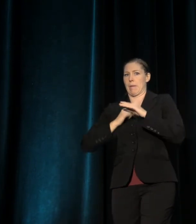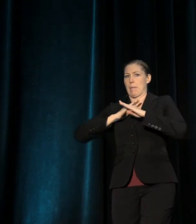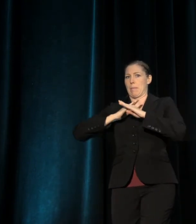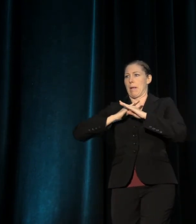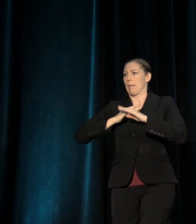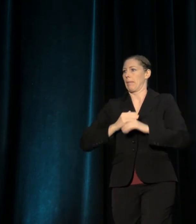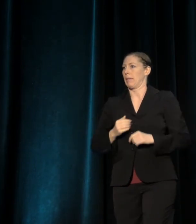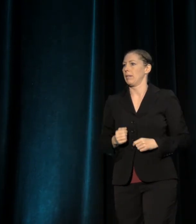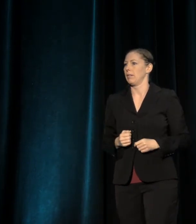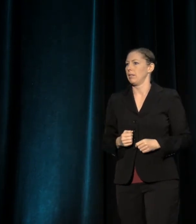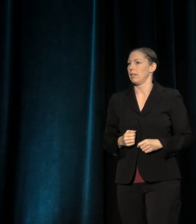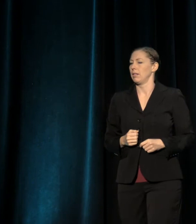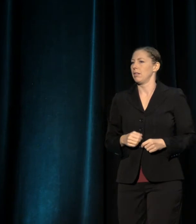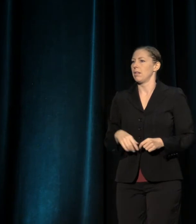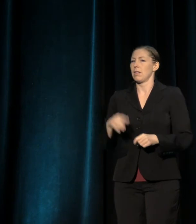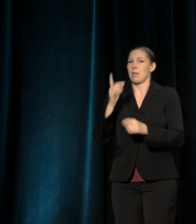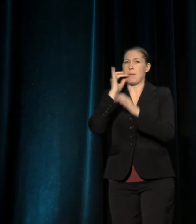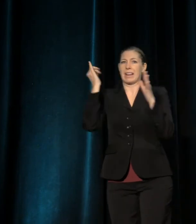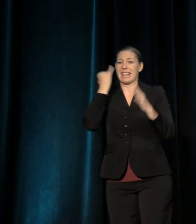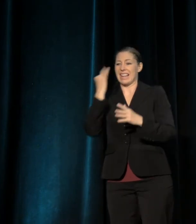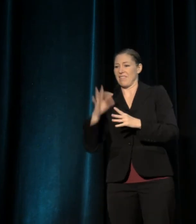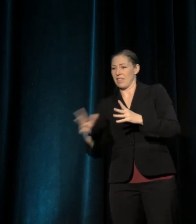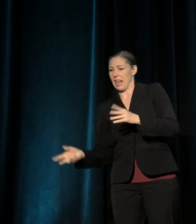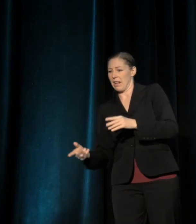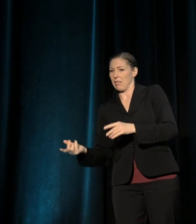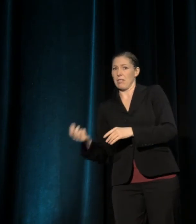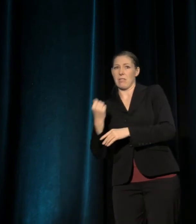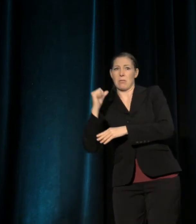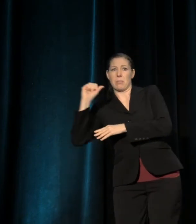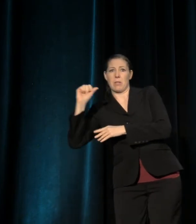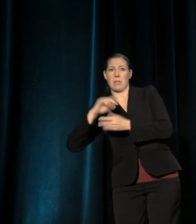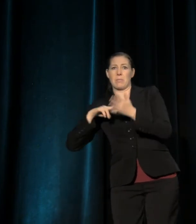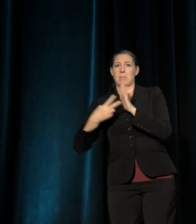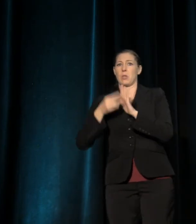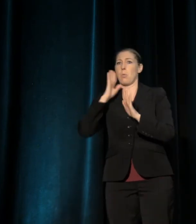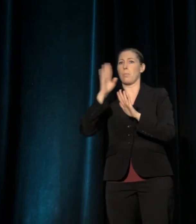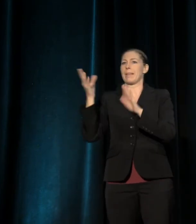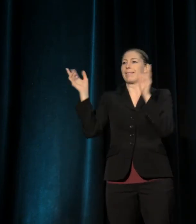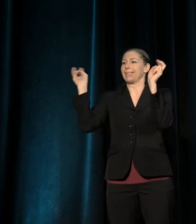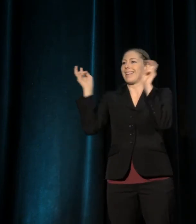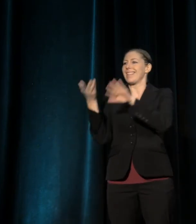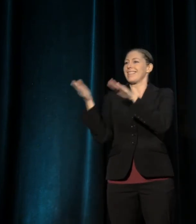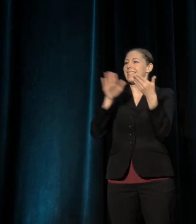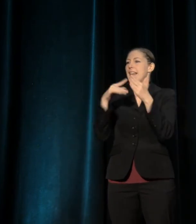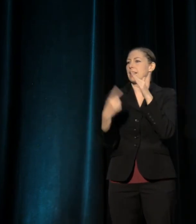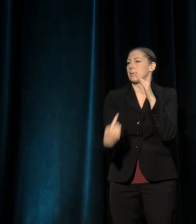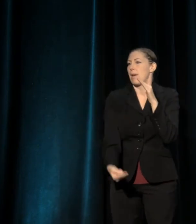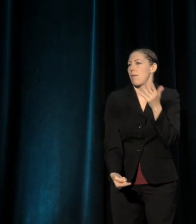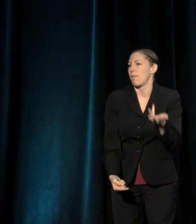it's the imagination of the death spiral. And here is the strange truth,